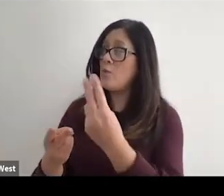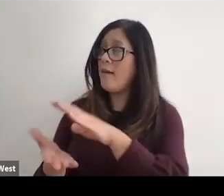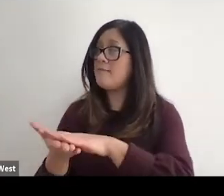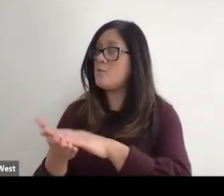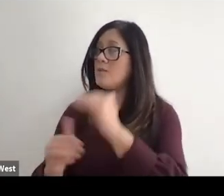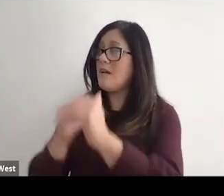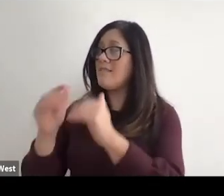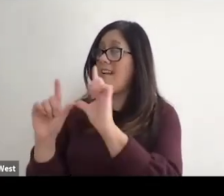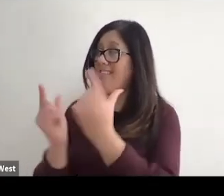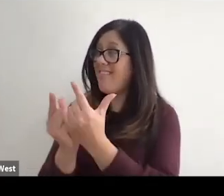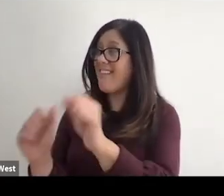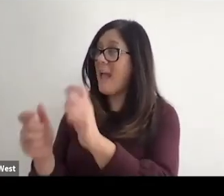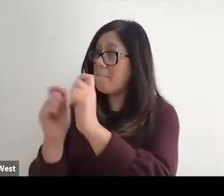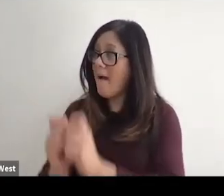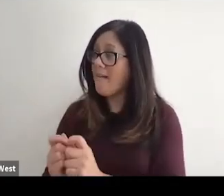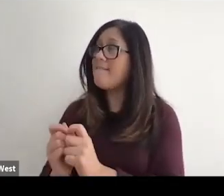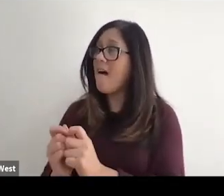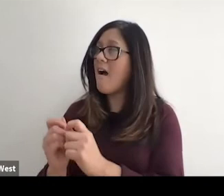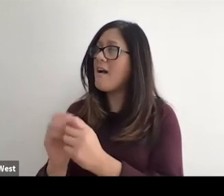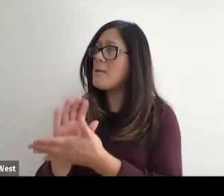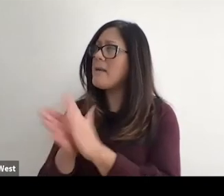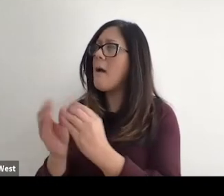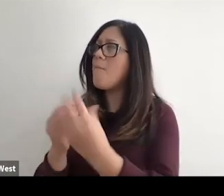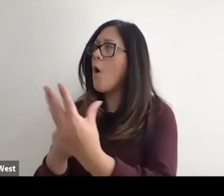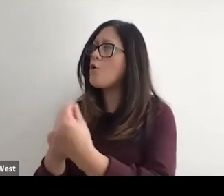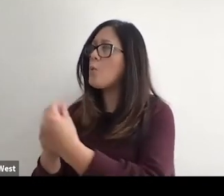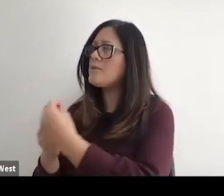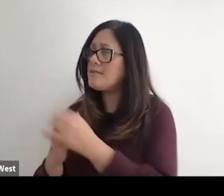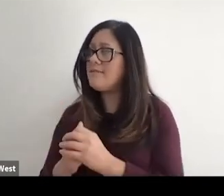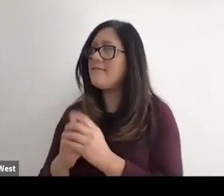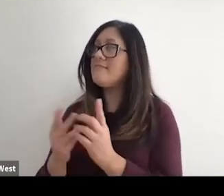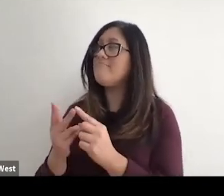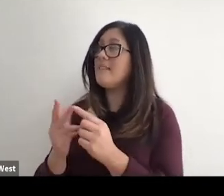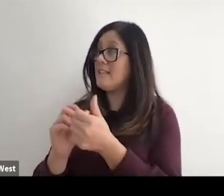and local adult leagues make modifications to be more inclusive, or do sports that include people with